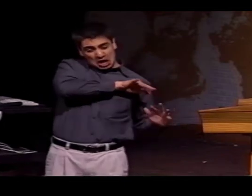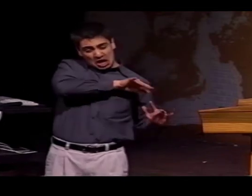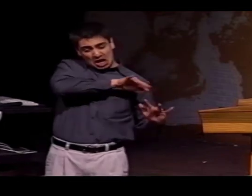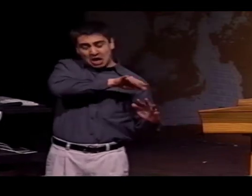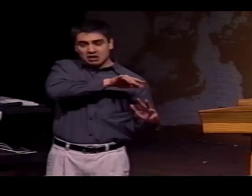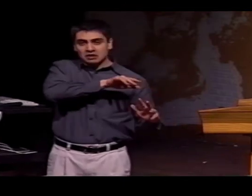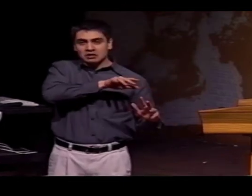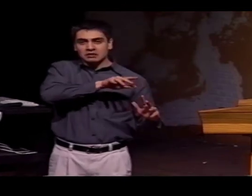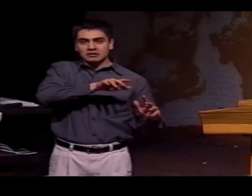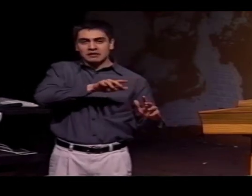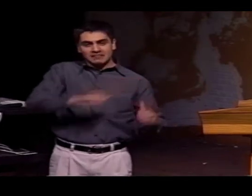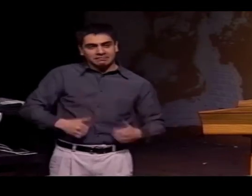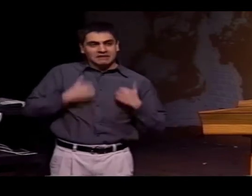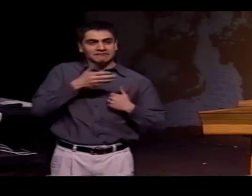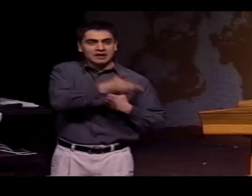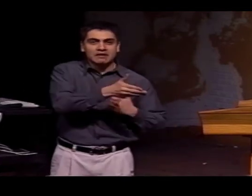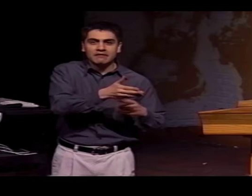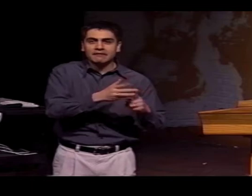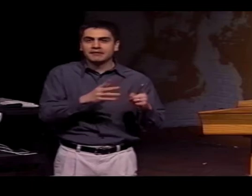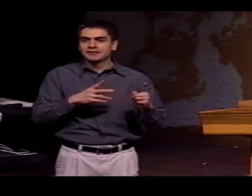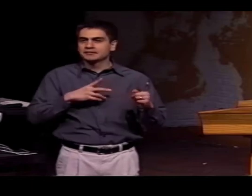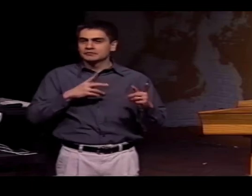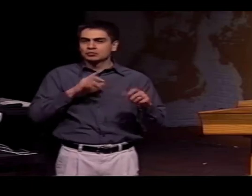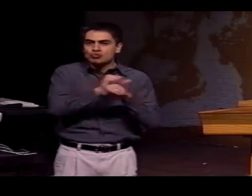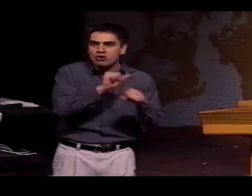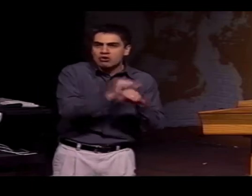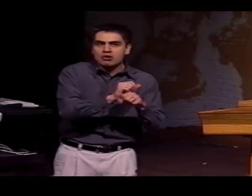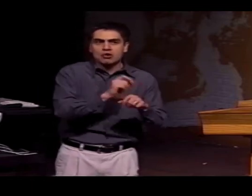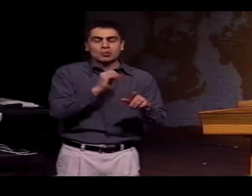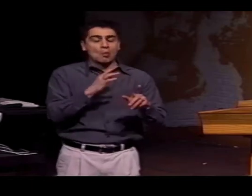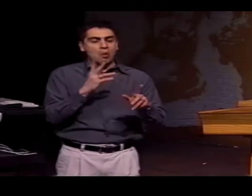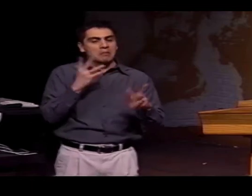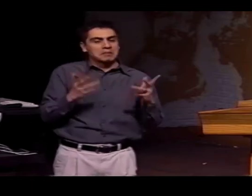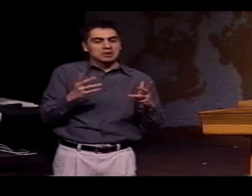PEOPLE IMMIGRATE TO THE UNITED STATES,